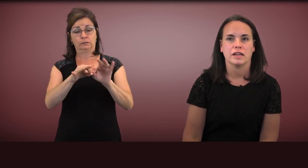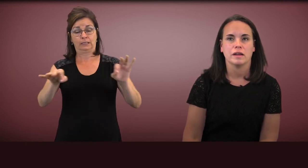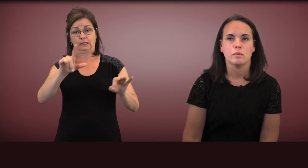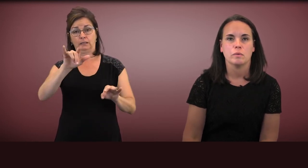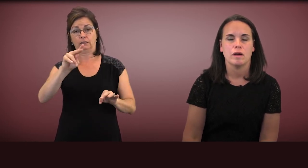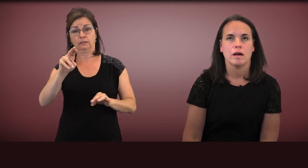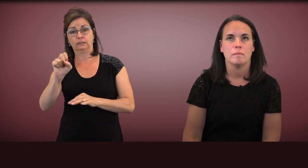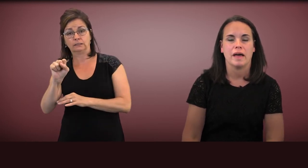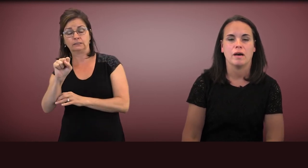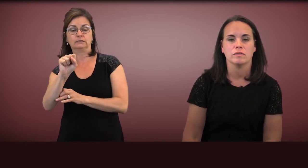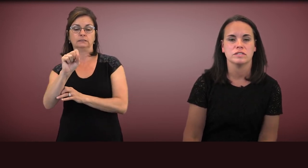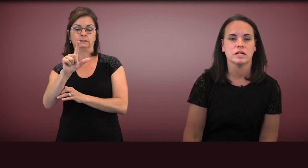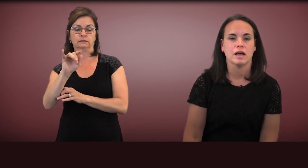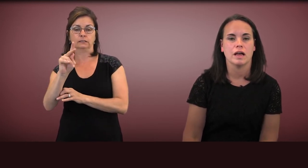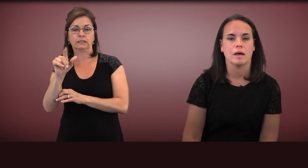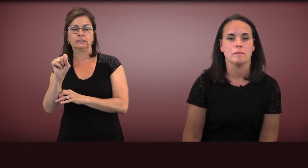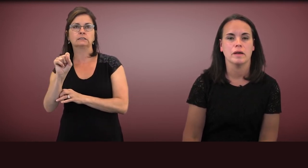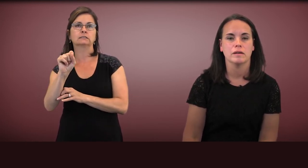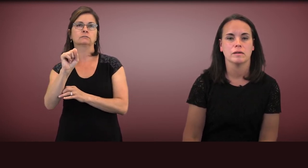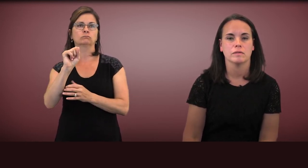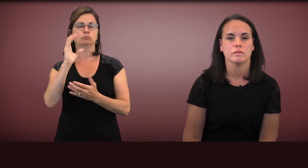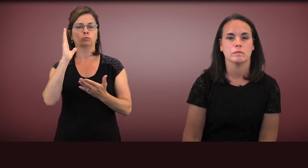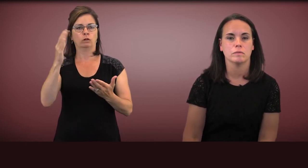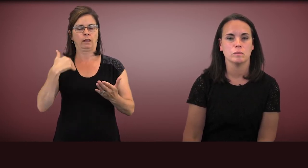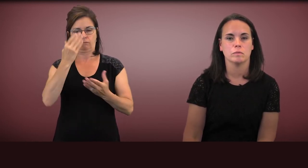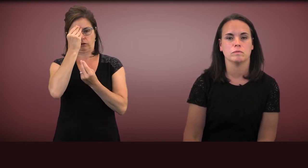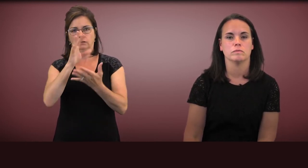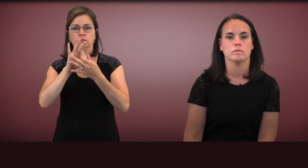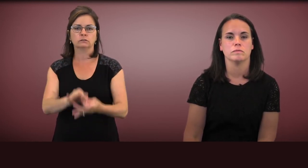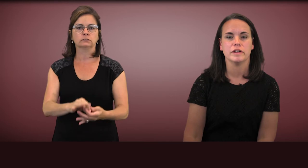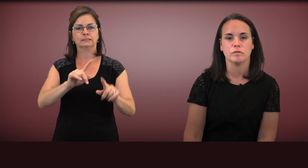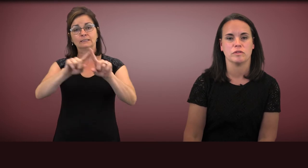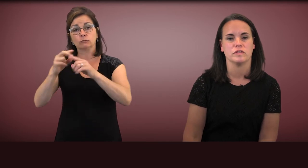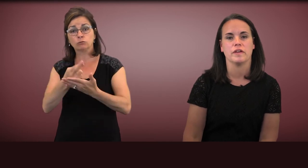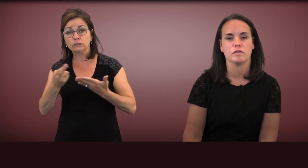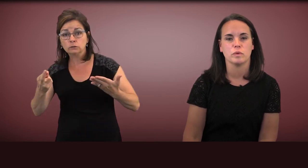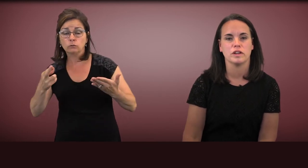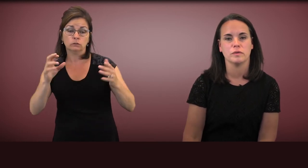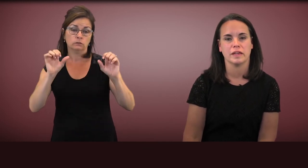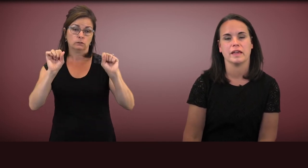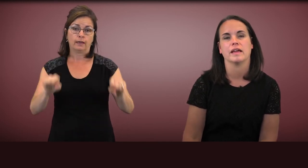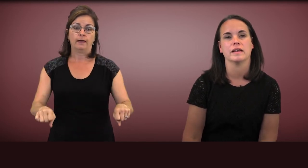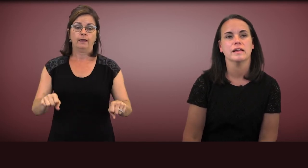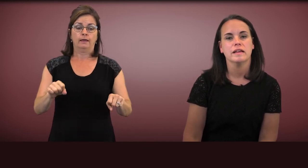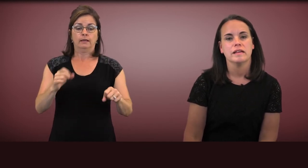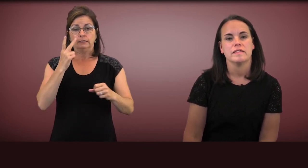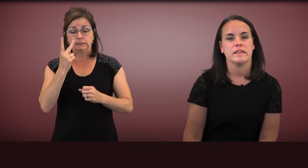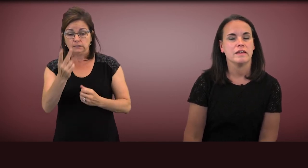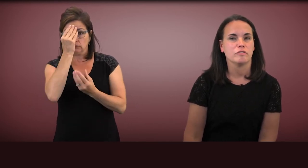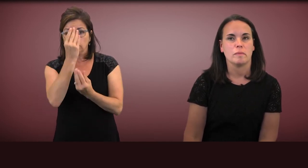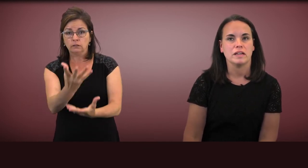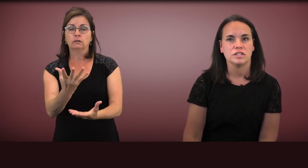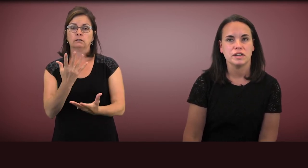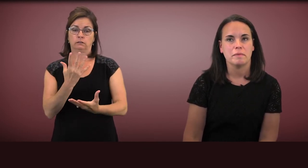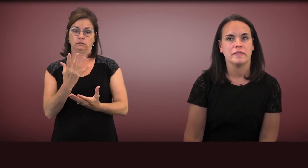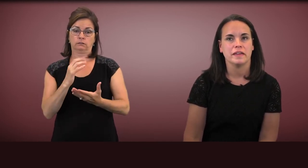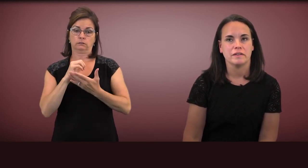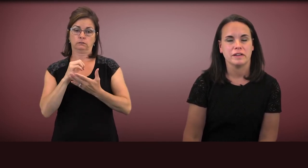about resources, where you can see information about the interventions,